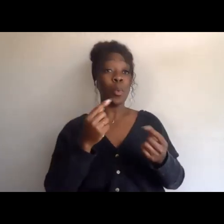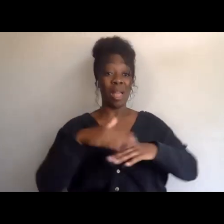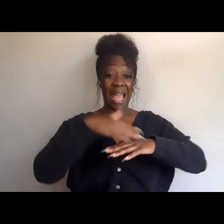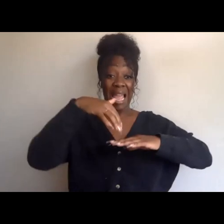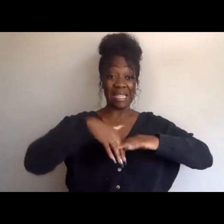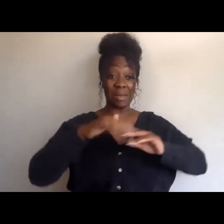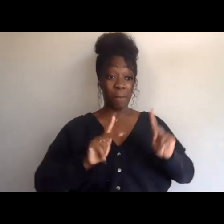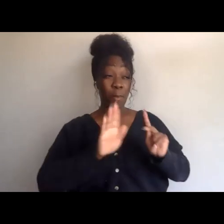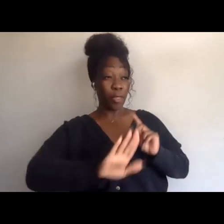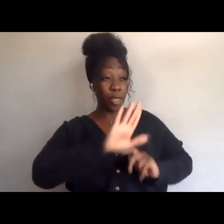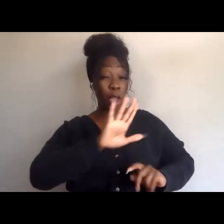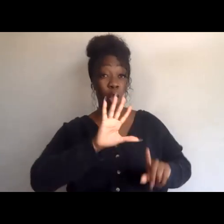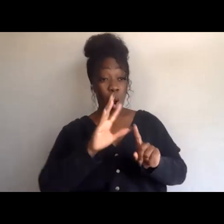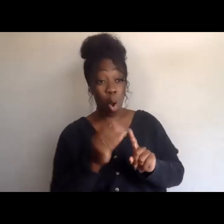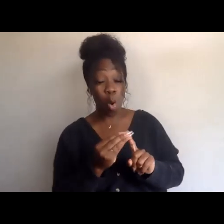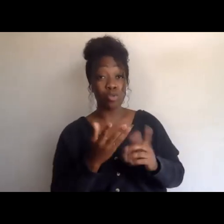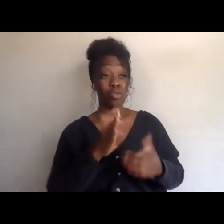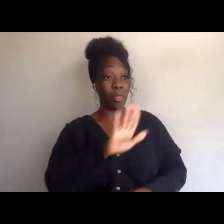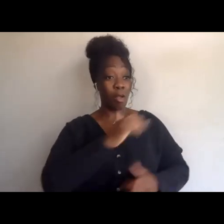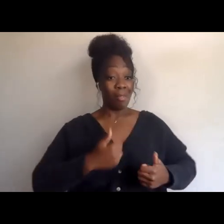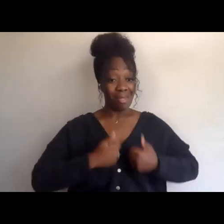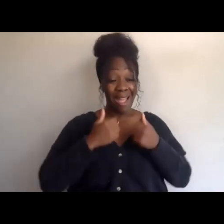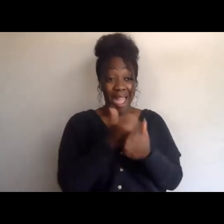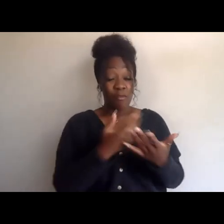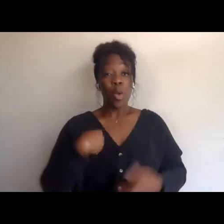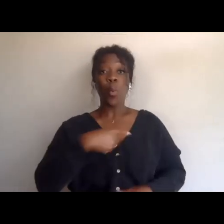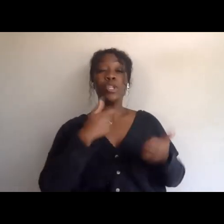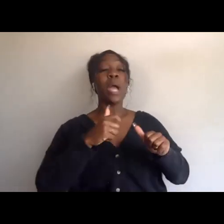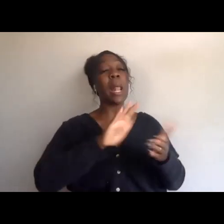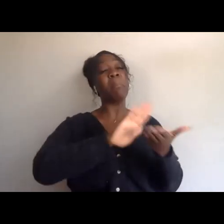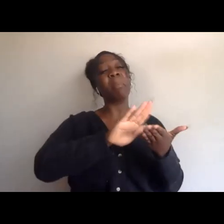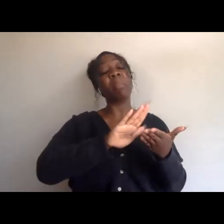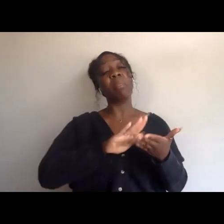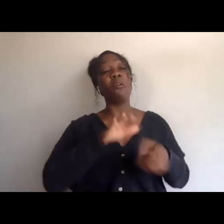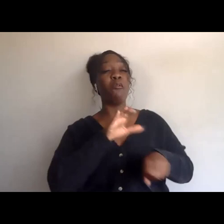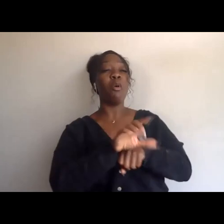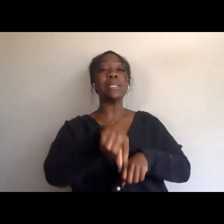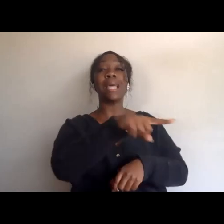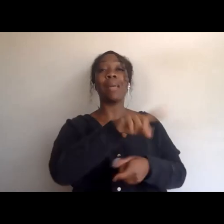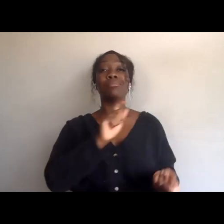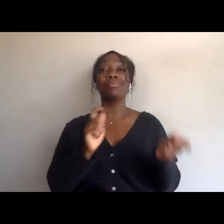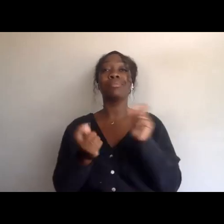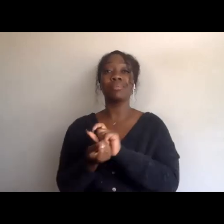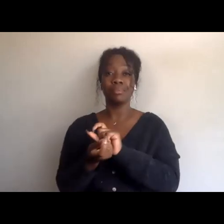in order to maintain our legitimacy, right? In order to establish ourselves as a state,